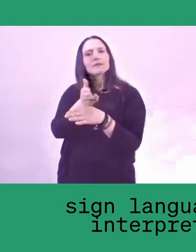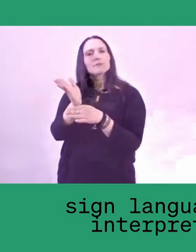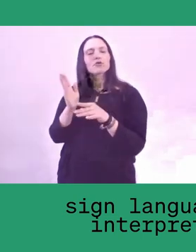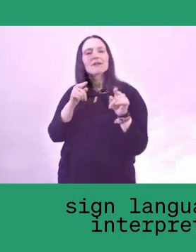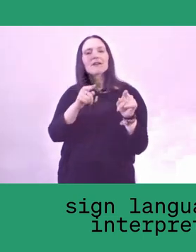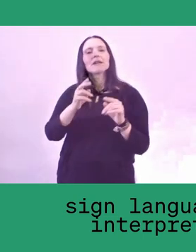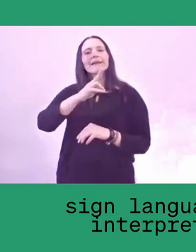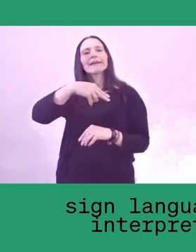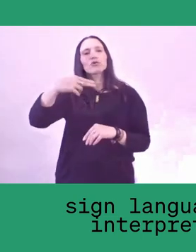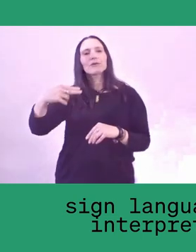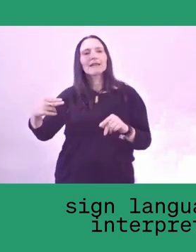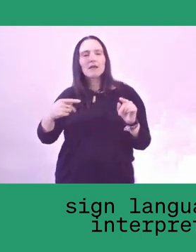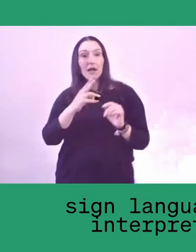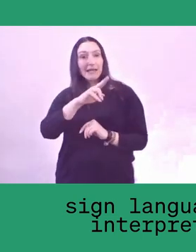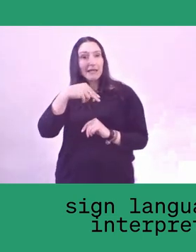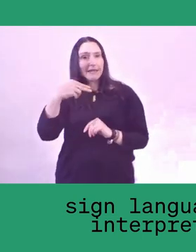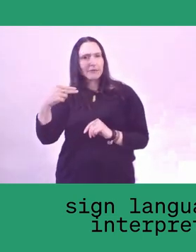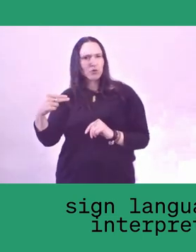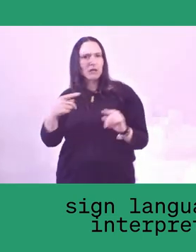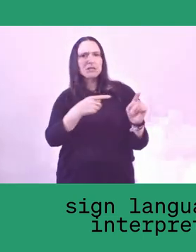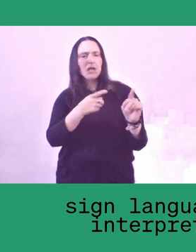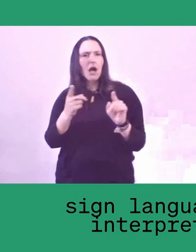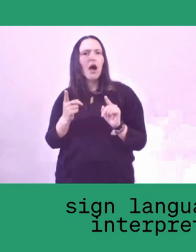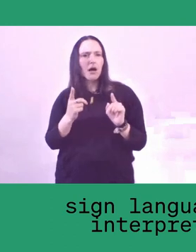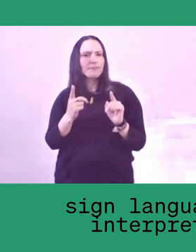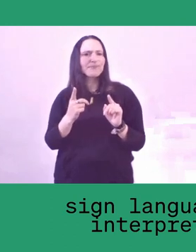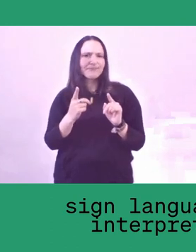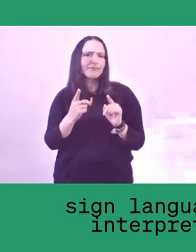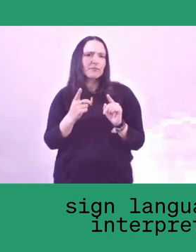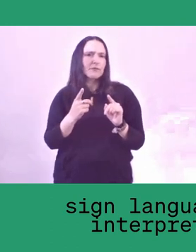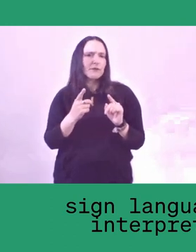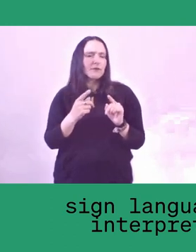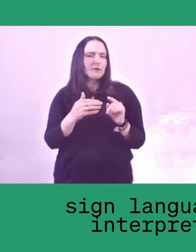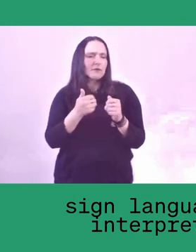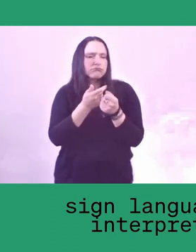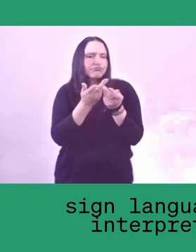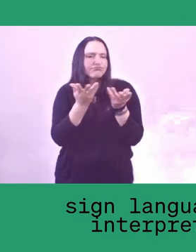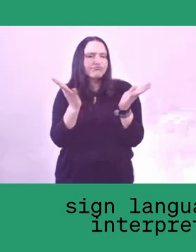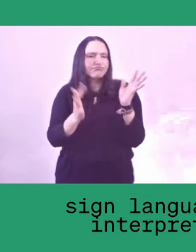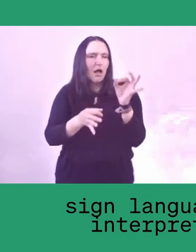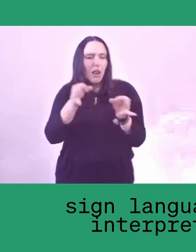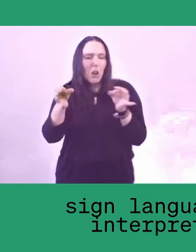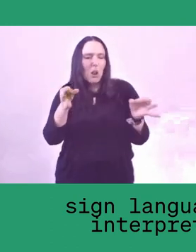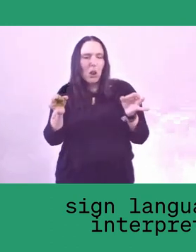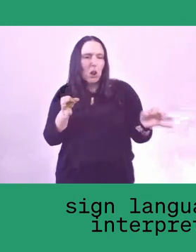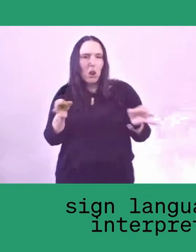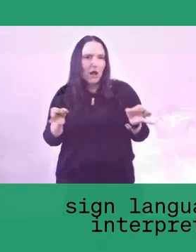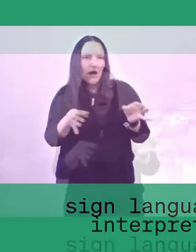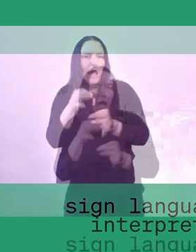because Indonesia is a country with 17,500 and something islands,